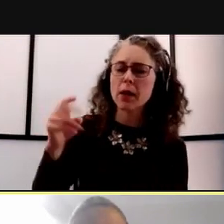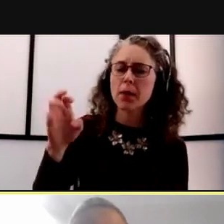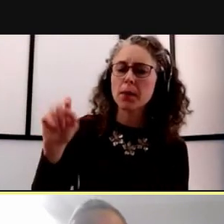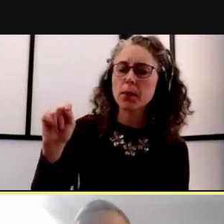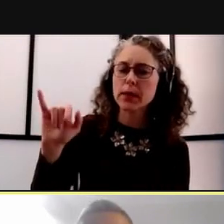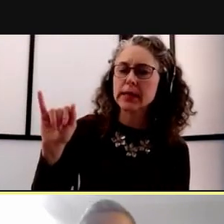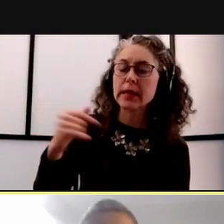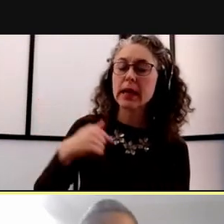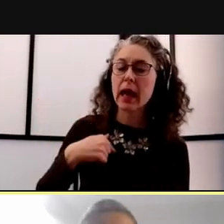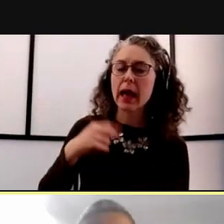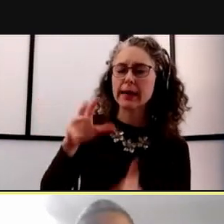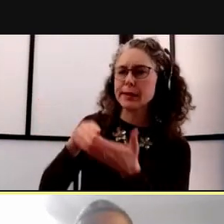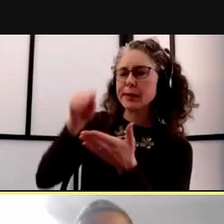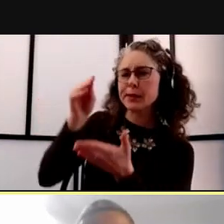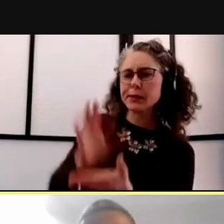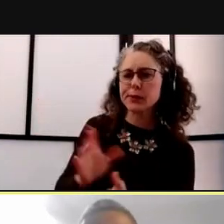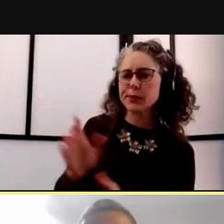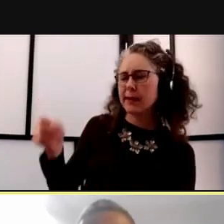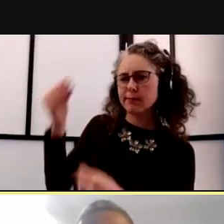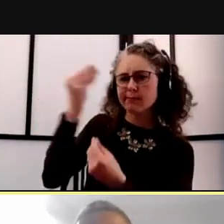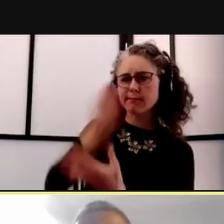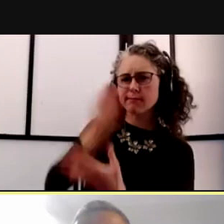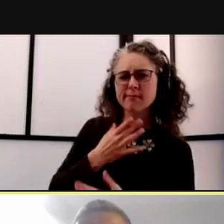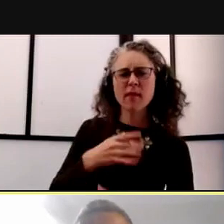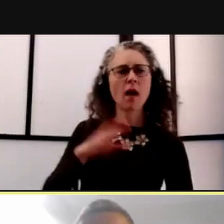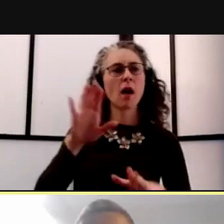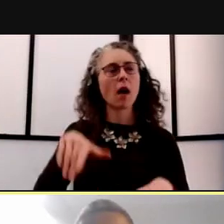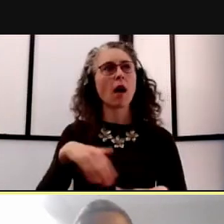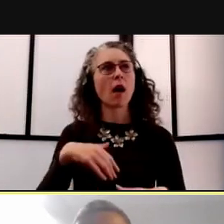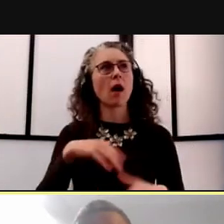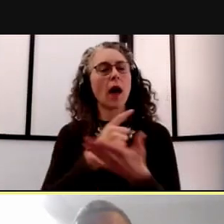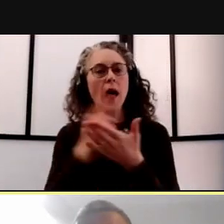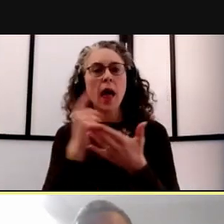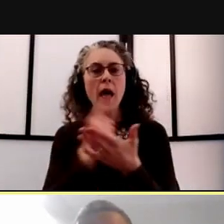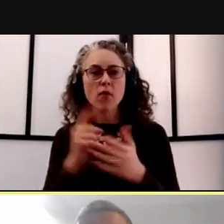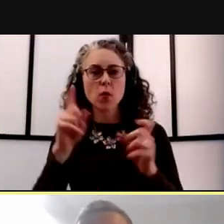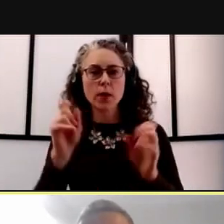who loves the peace of mind that weekly testing gives him because he's a runner